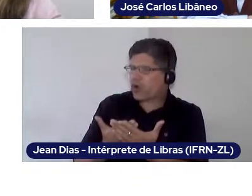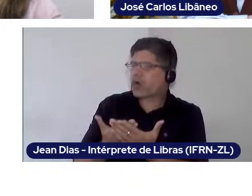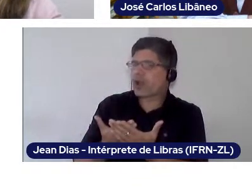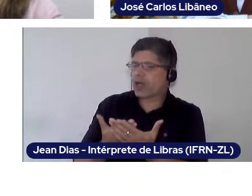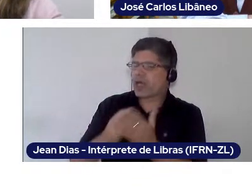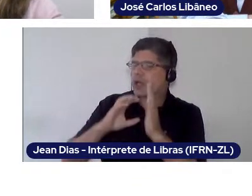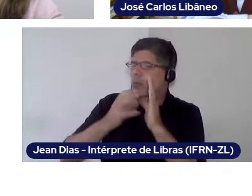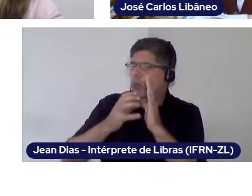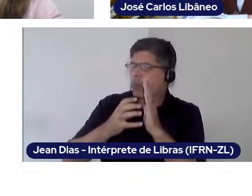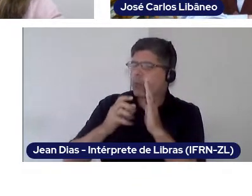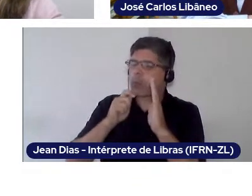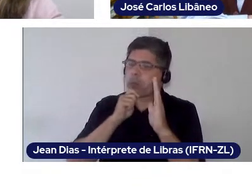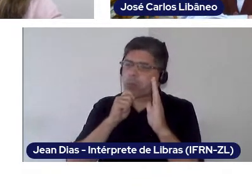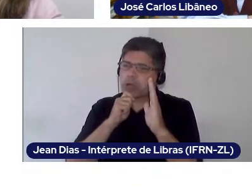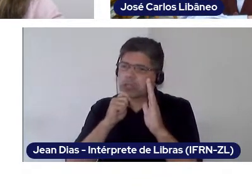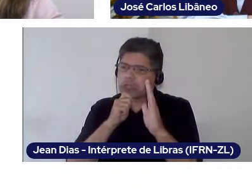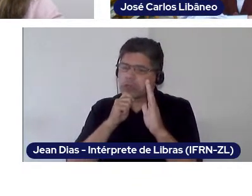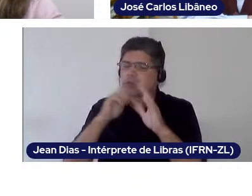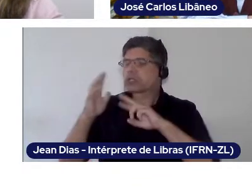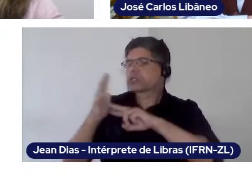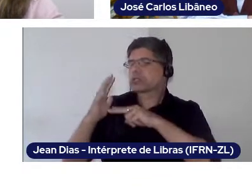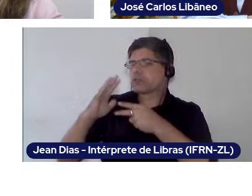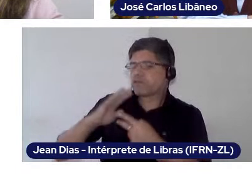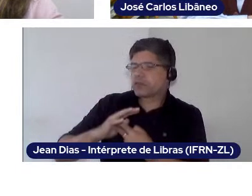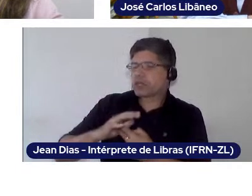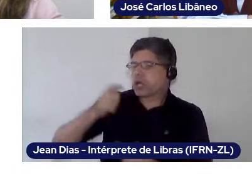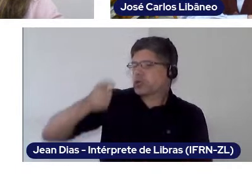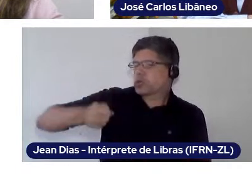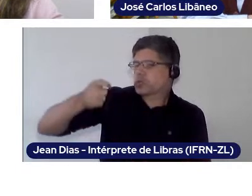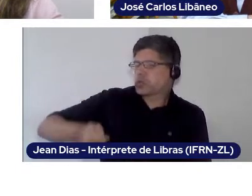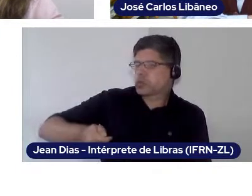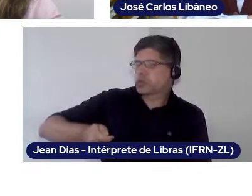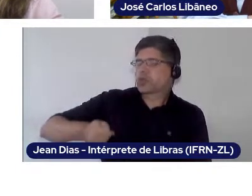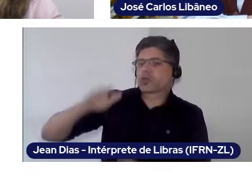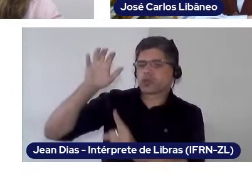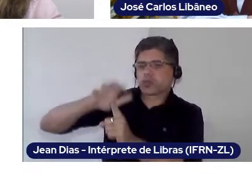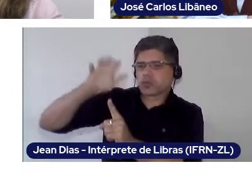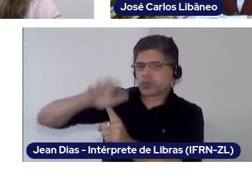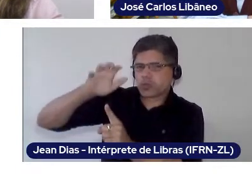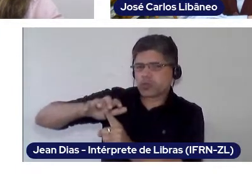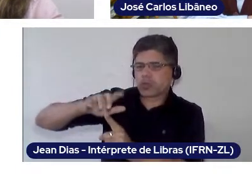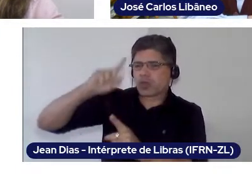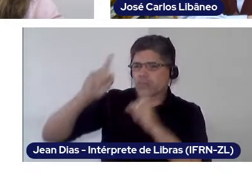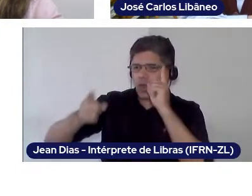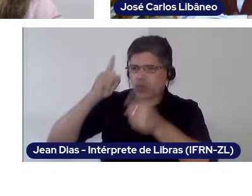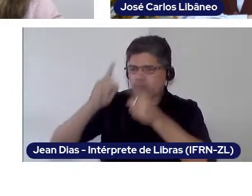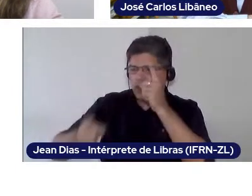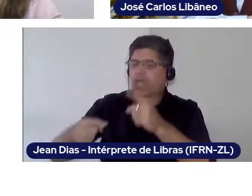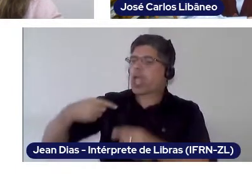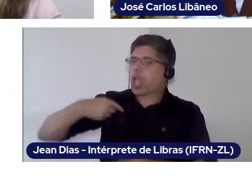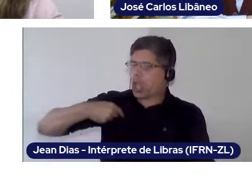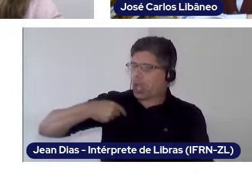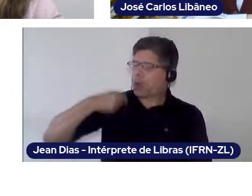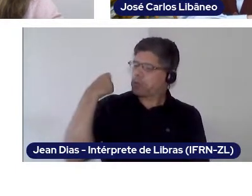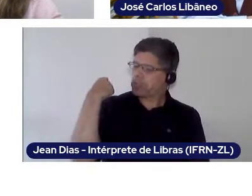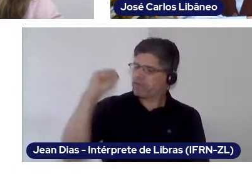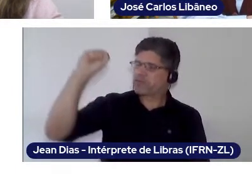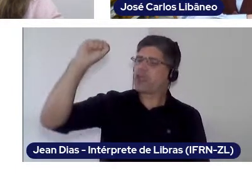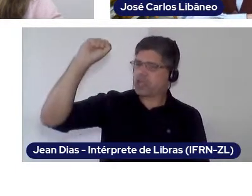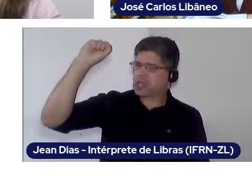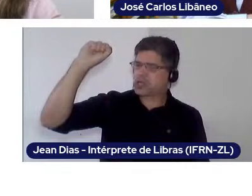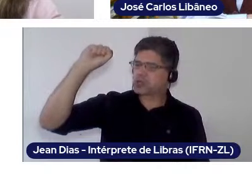I lived through that moment. He said "our goal with it is to indoctrinate. I defend a right-wing indoctrination"